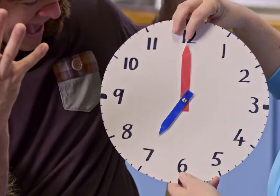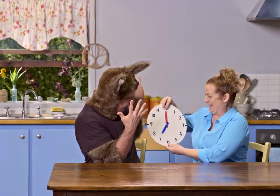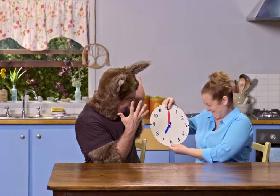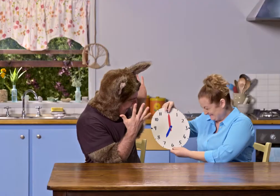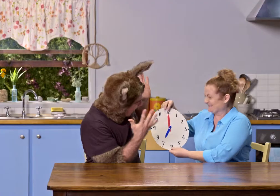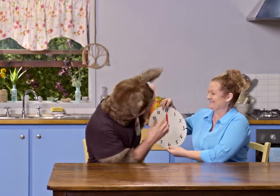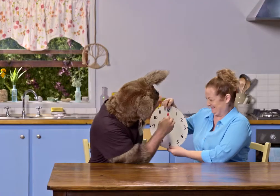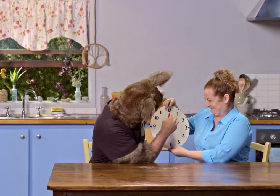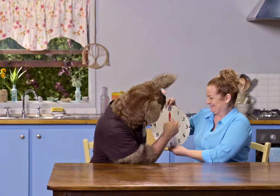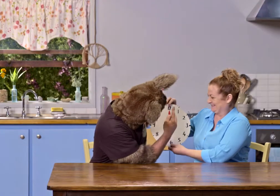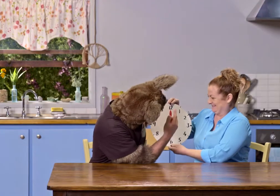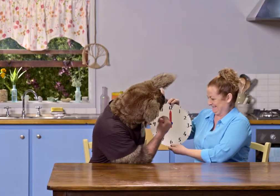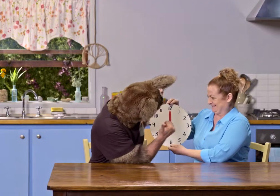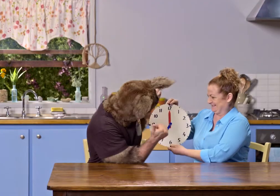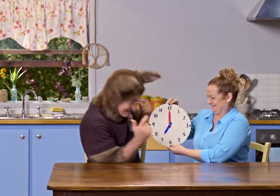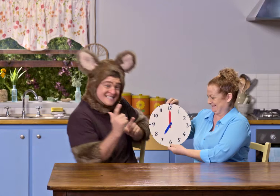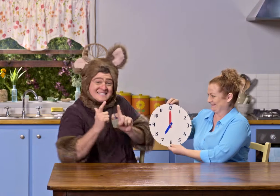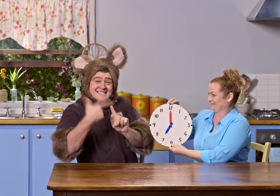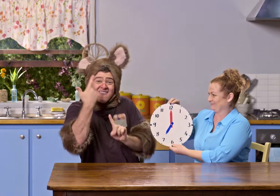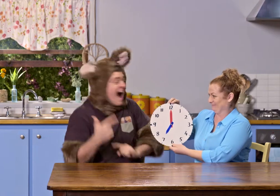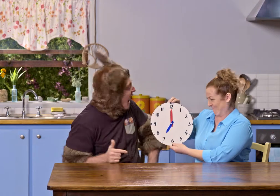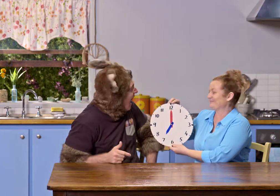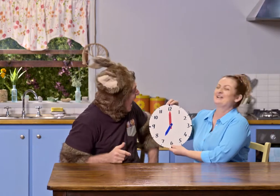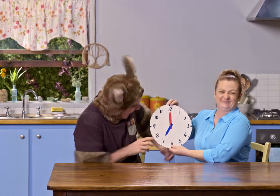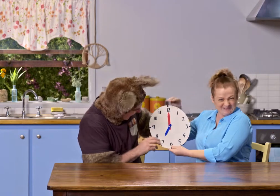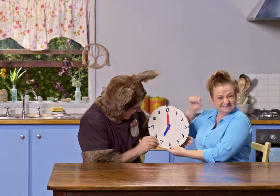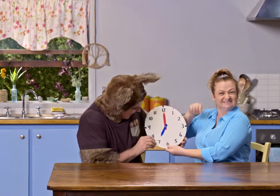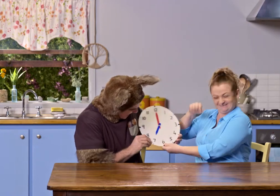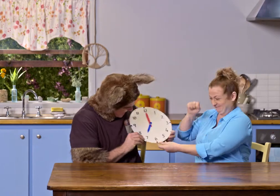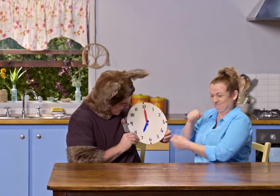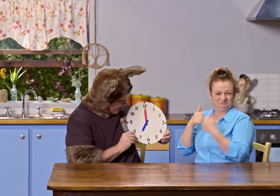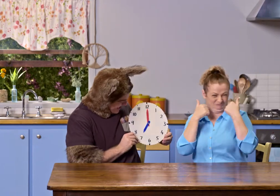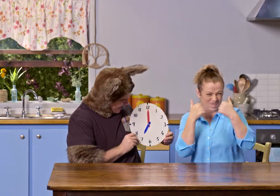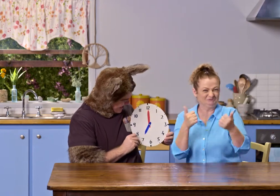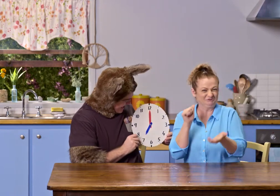Done! Yes! 7 o'clock. That's right.